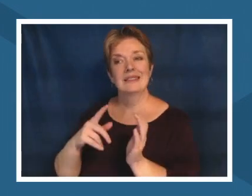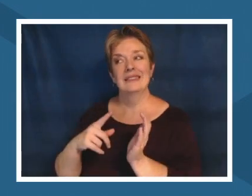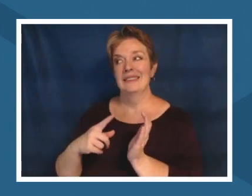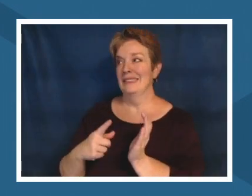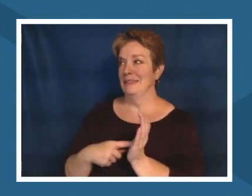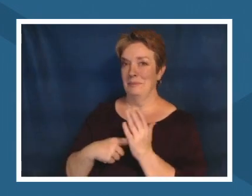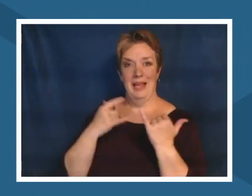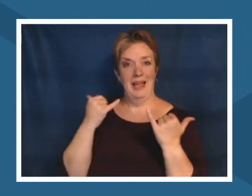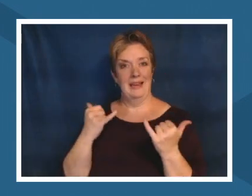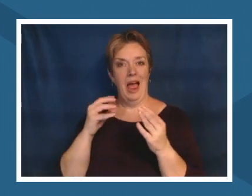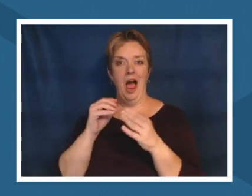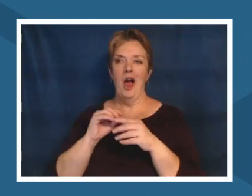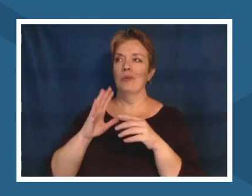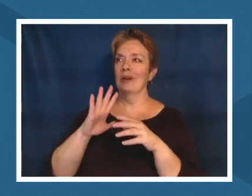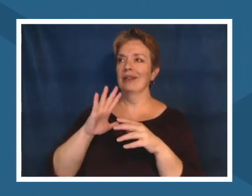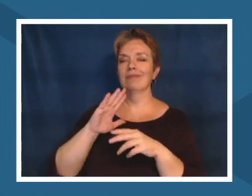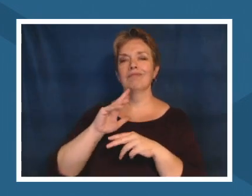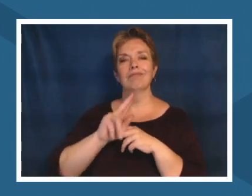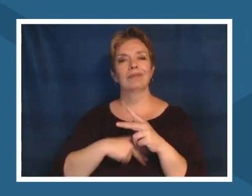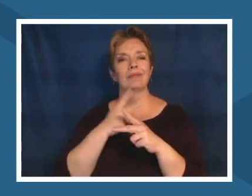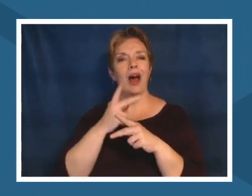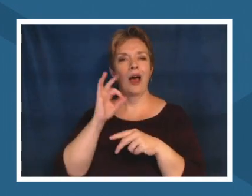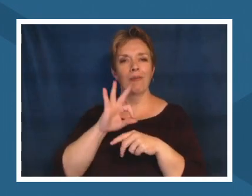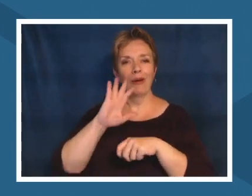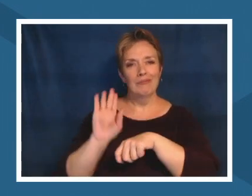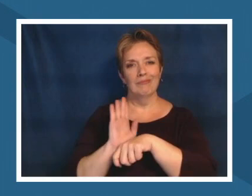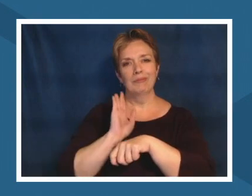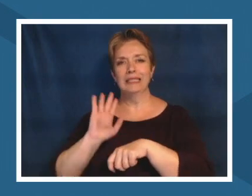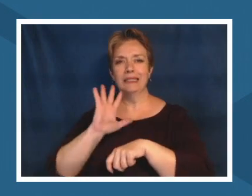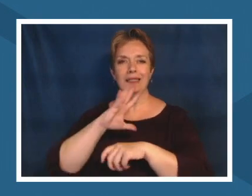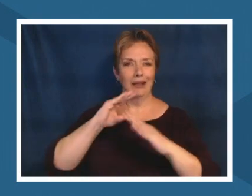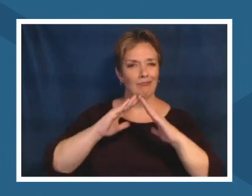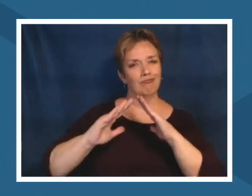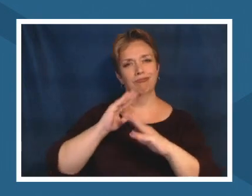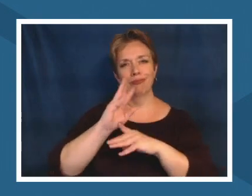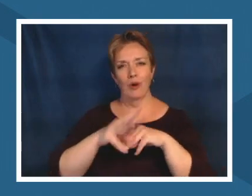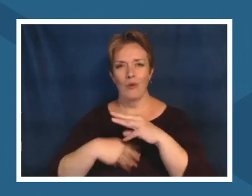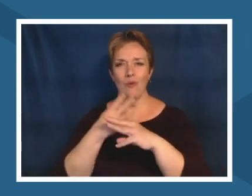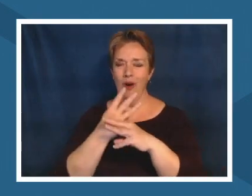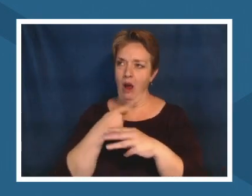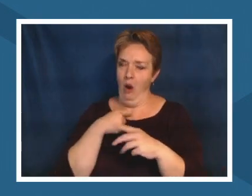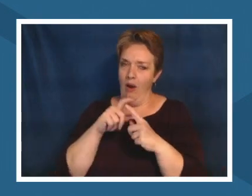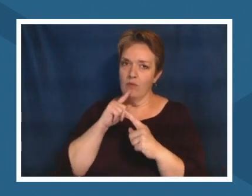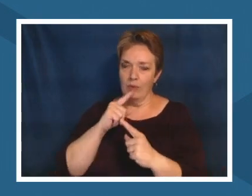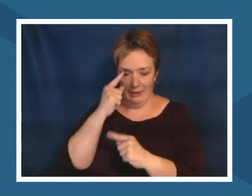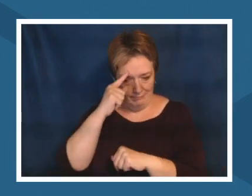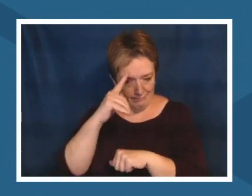maintain our traditions and to make sure that those traditions and practices